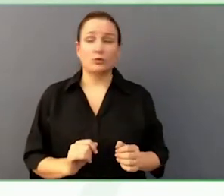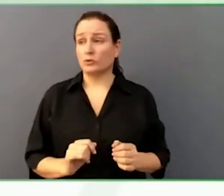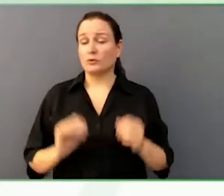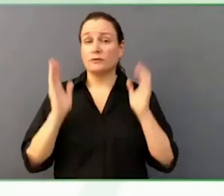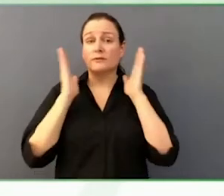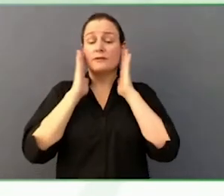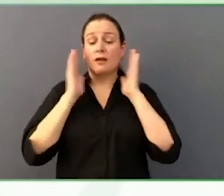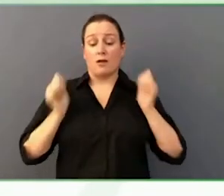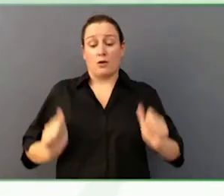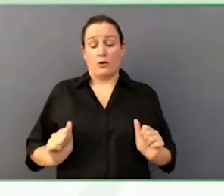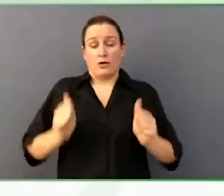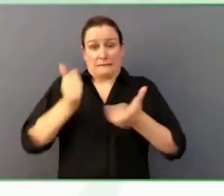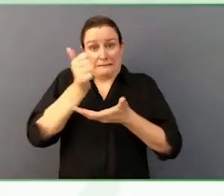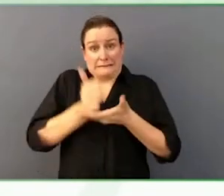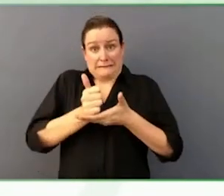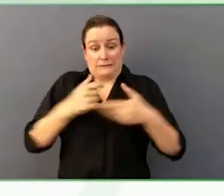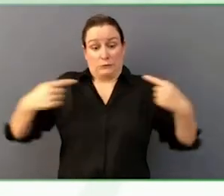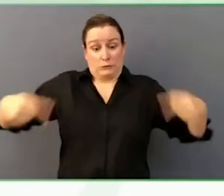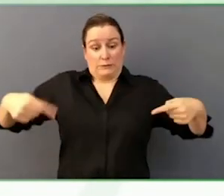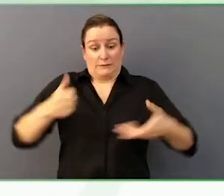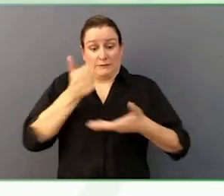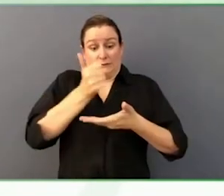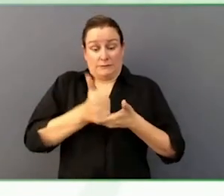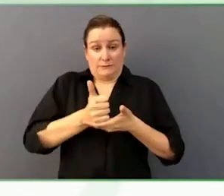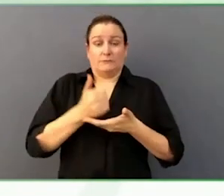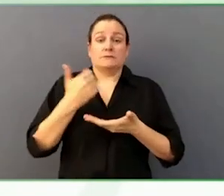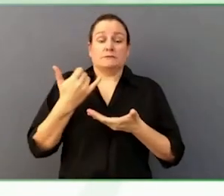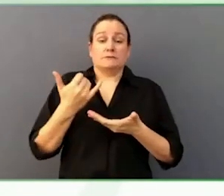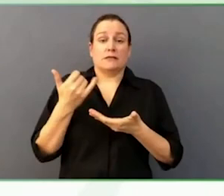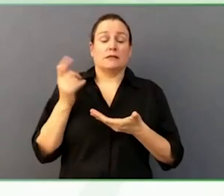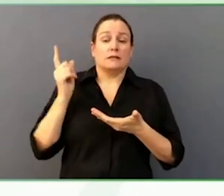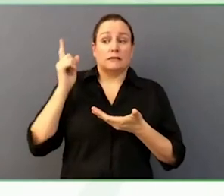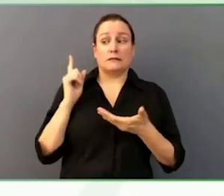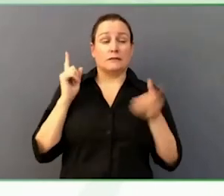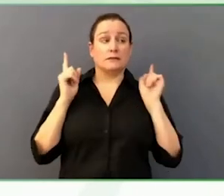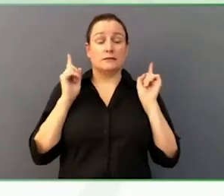but because he needs so much bed rest now, we have transferred that